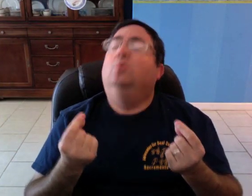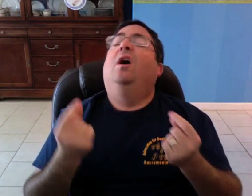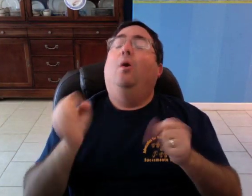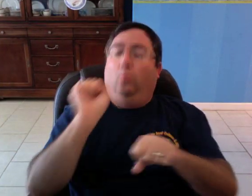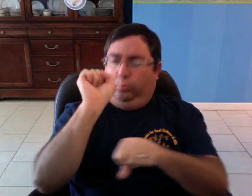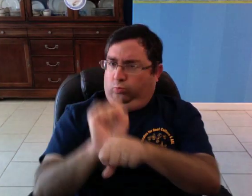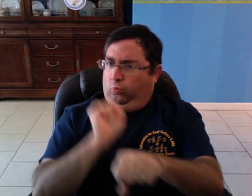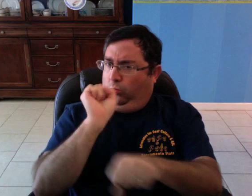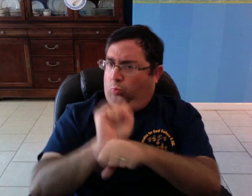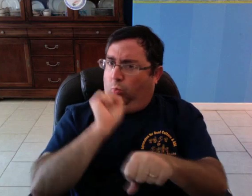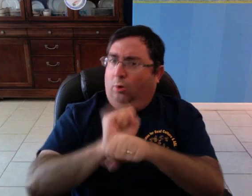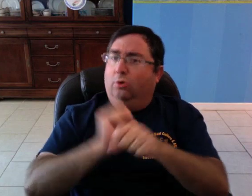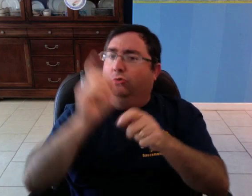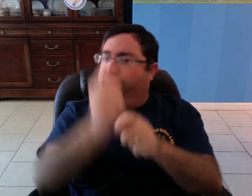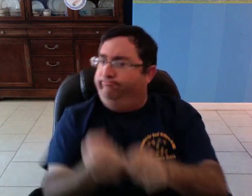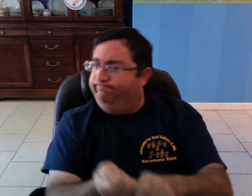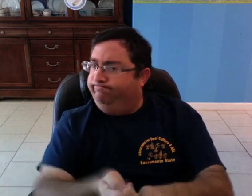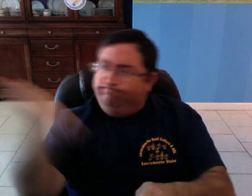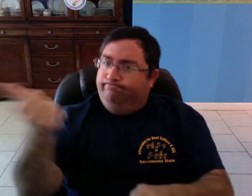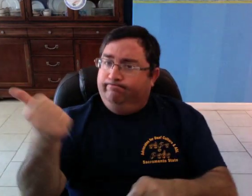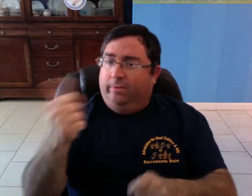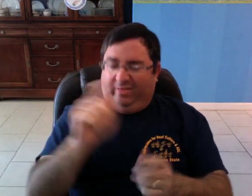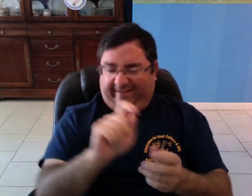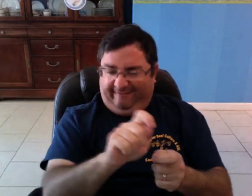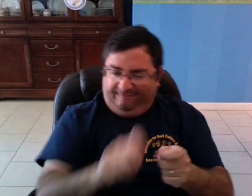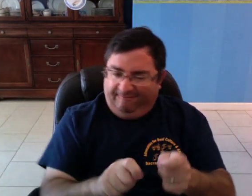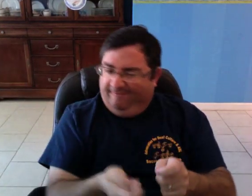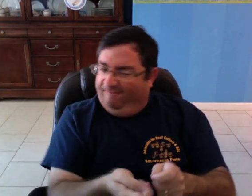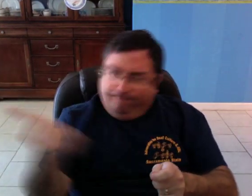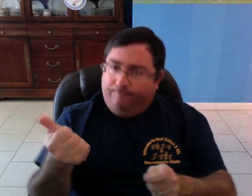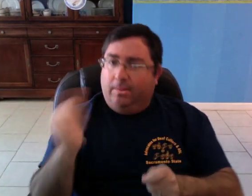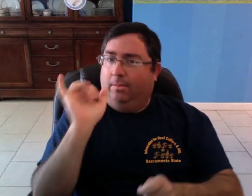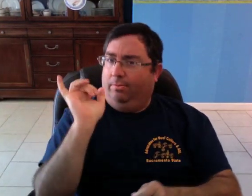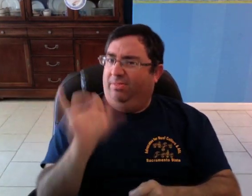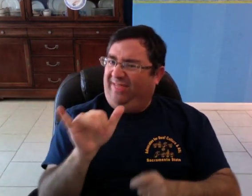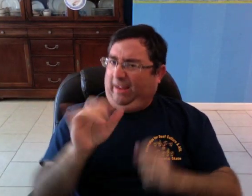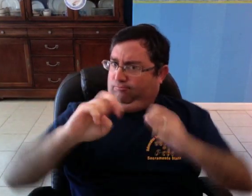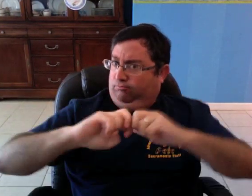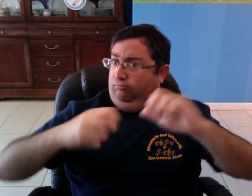Work to "surgically remove" that problem.